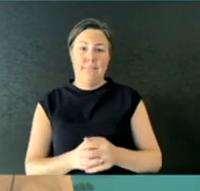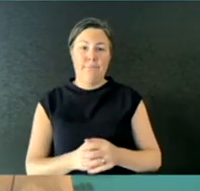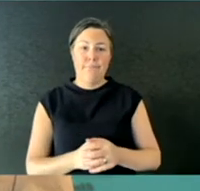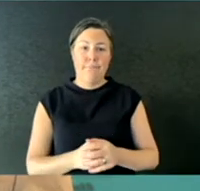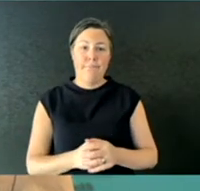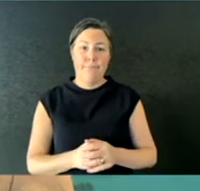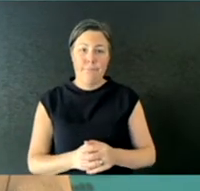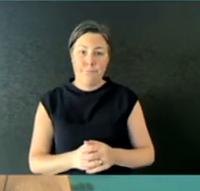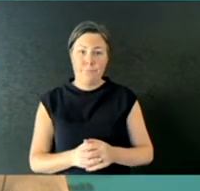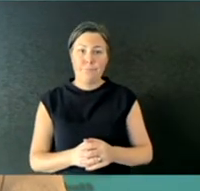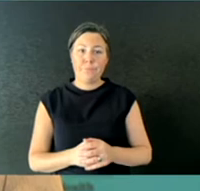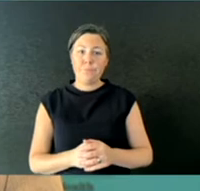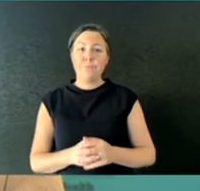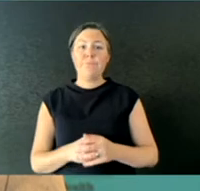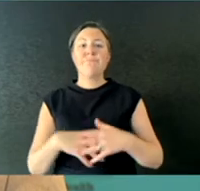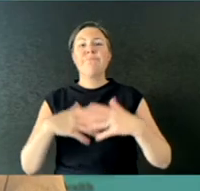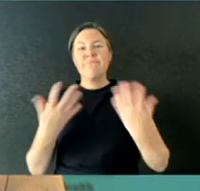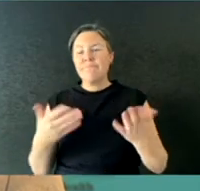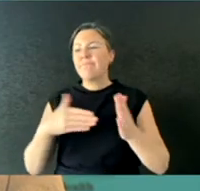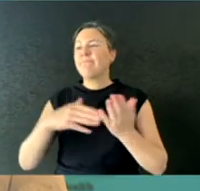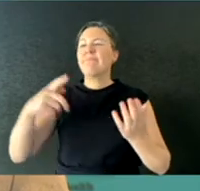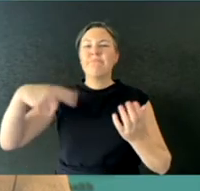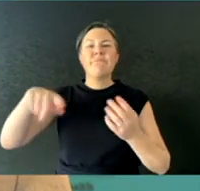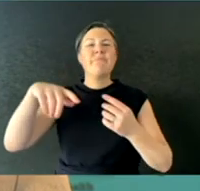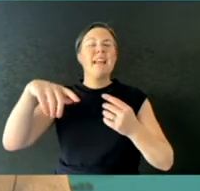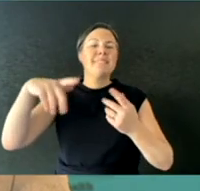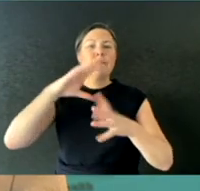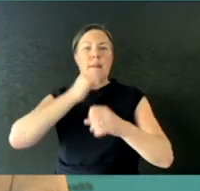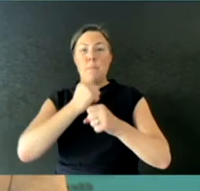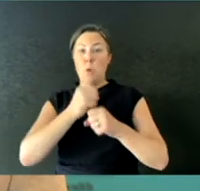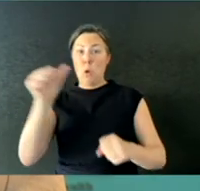very aware of the need occasionally to do what we call asymptomatic testing, which has